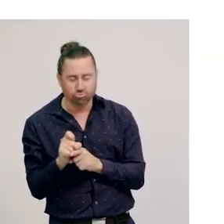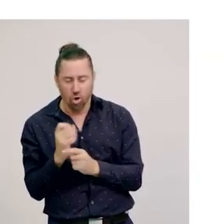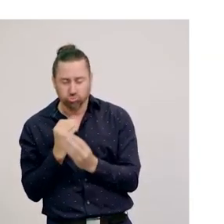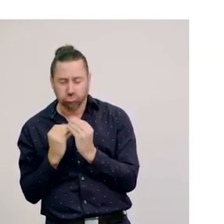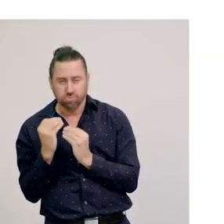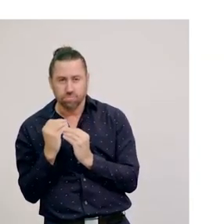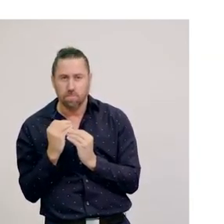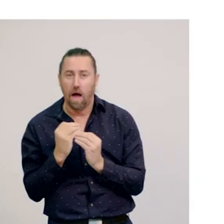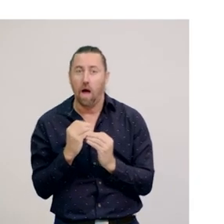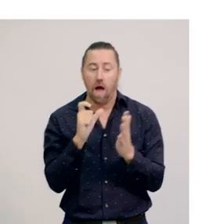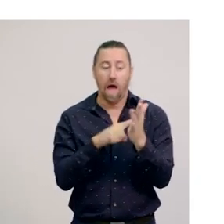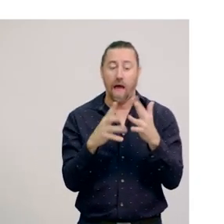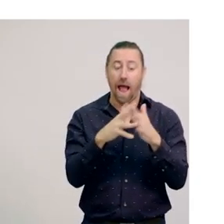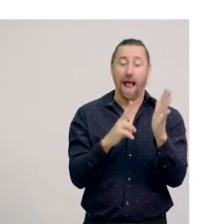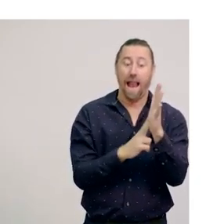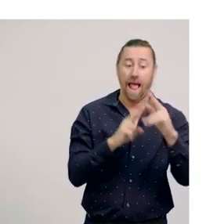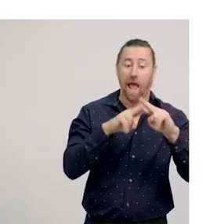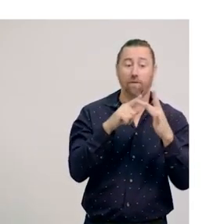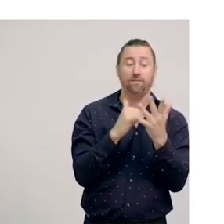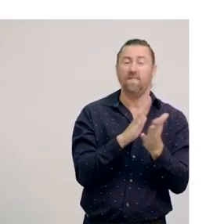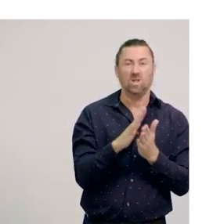But when clown fish make an anemone their home,